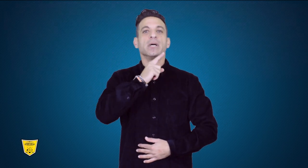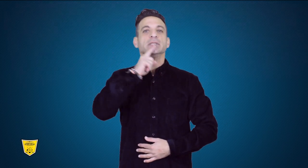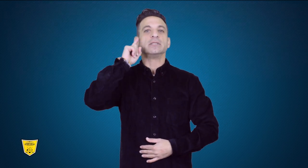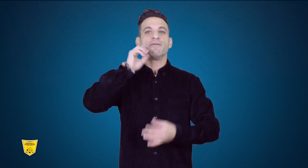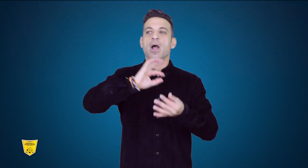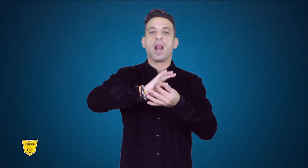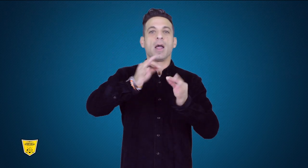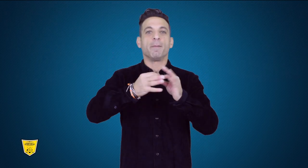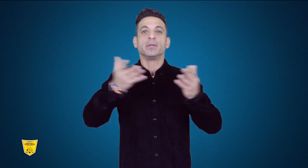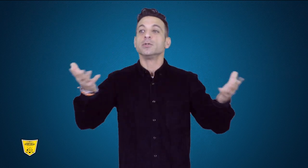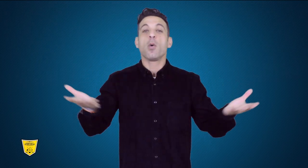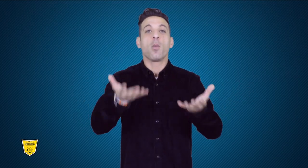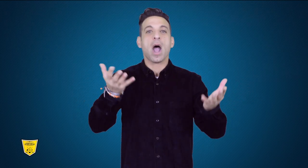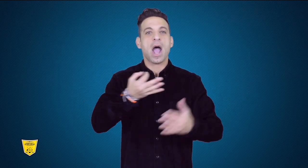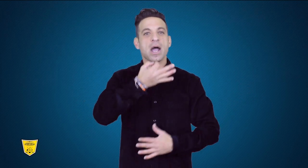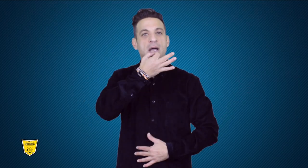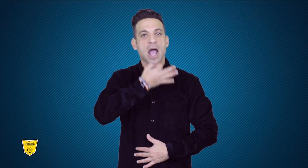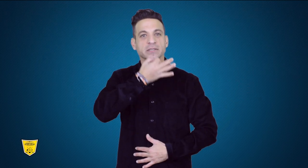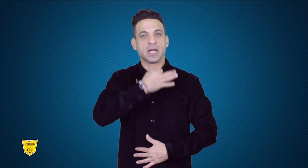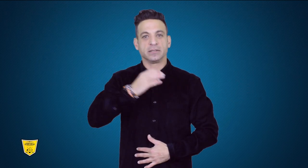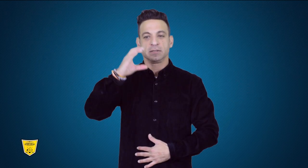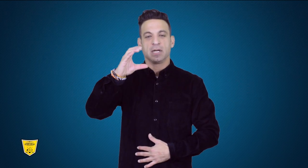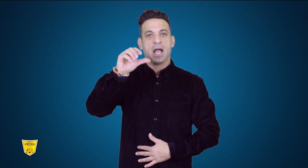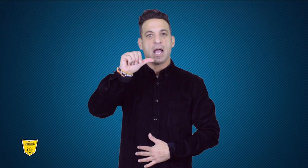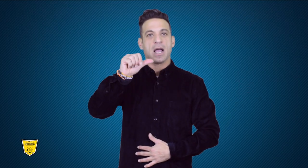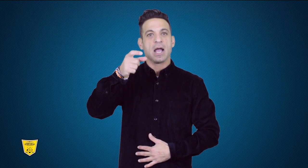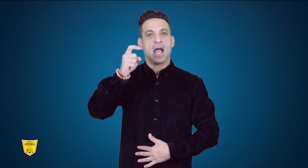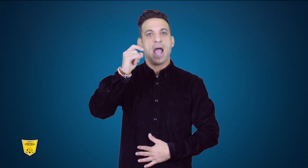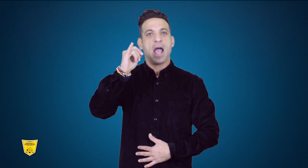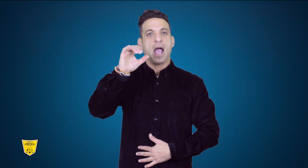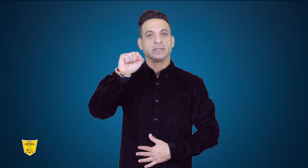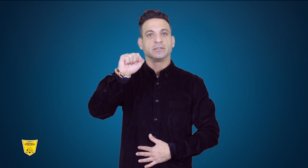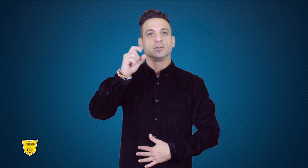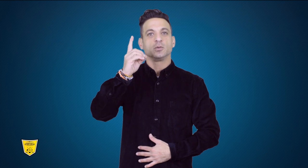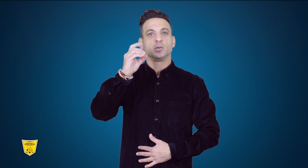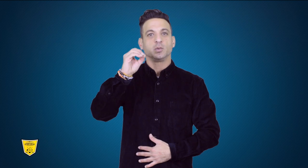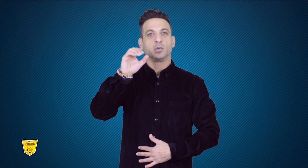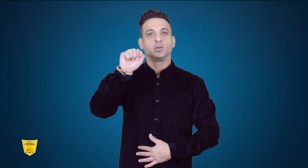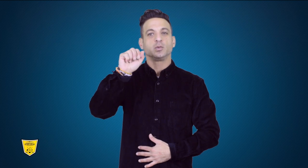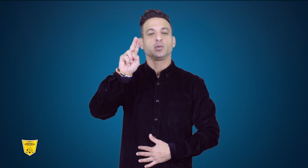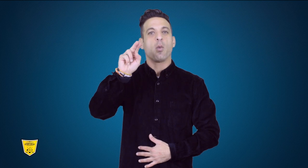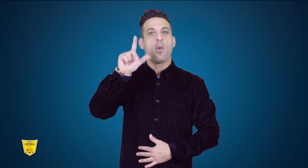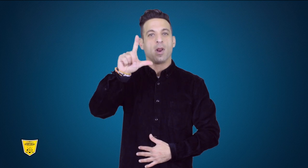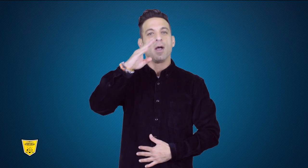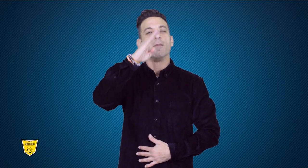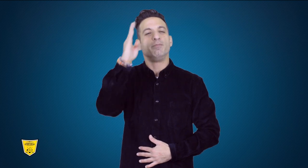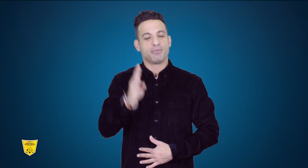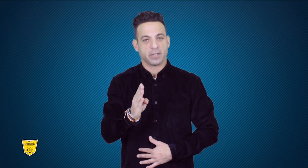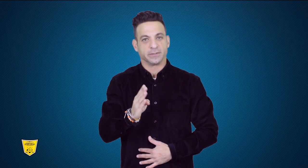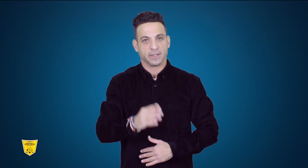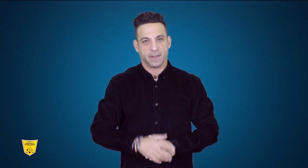would be held in Caxias do Sul, Brazil.